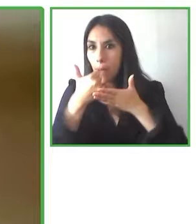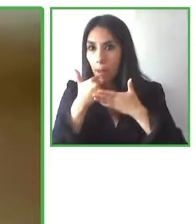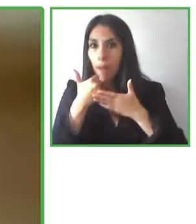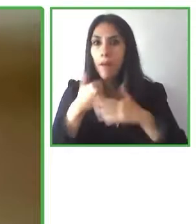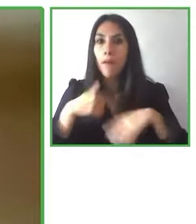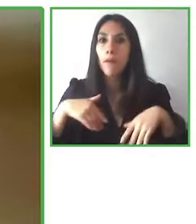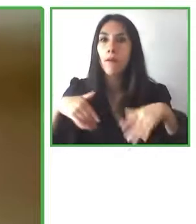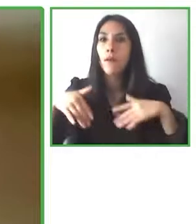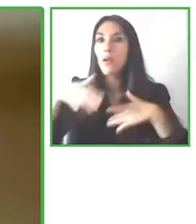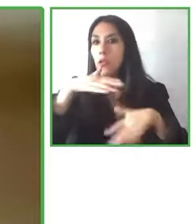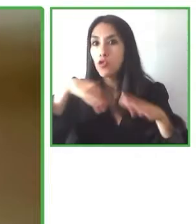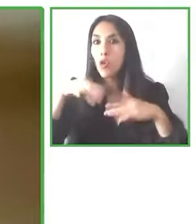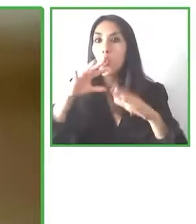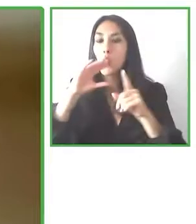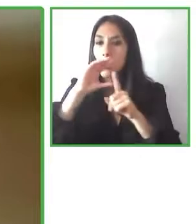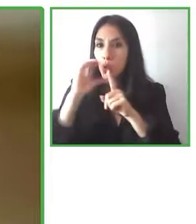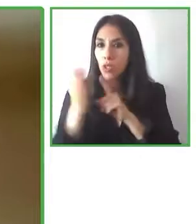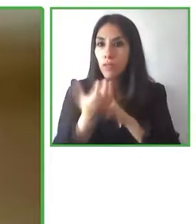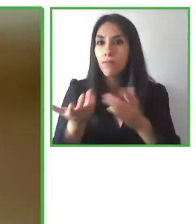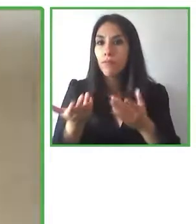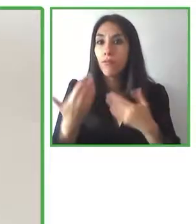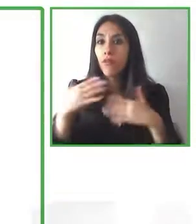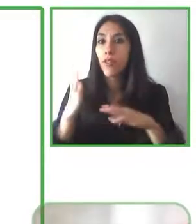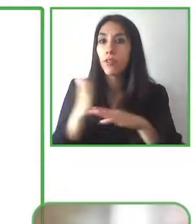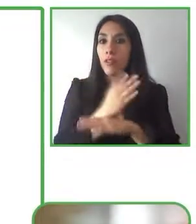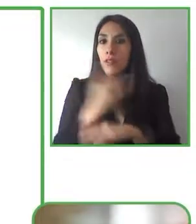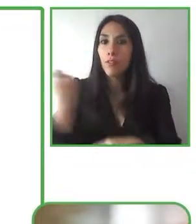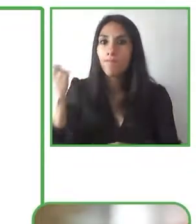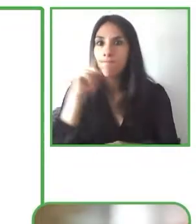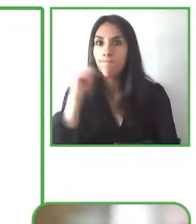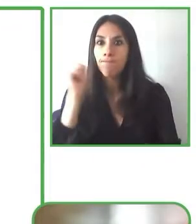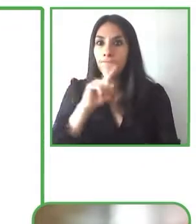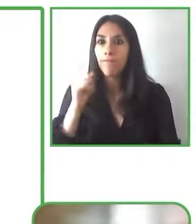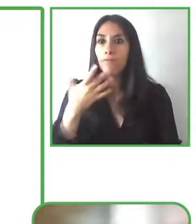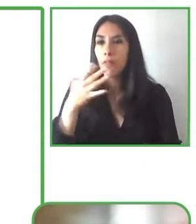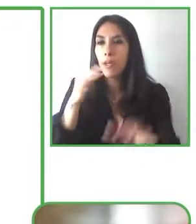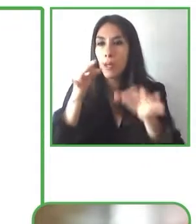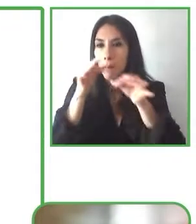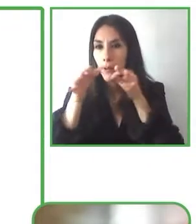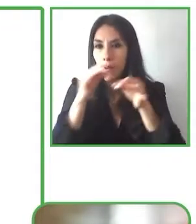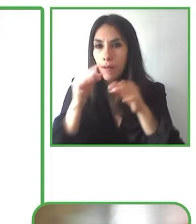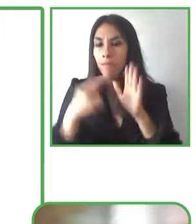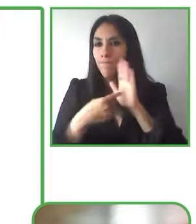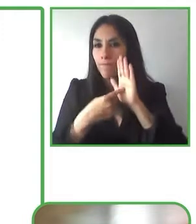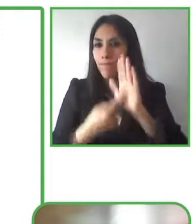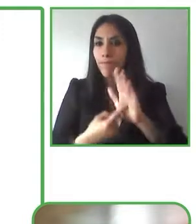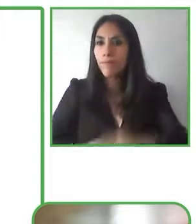Before listening to our panellists, I’d like to introduce myself and who I am and what my initiatives.